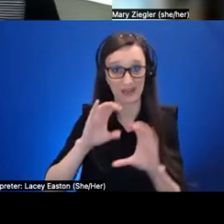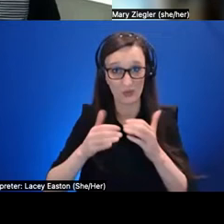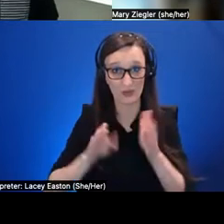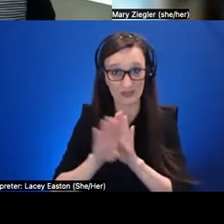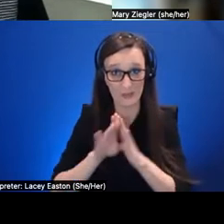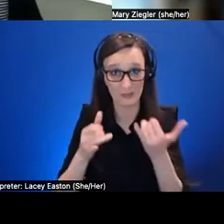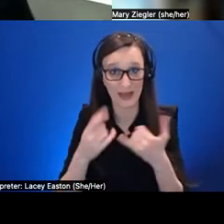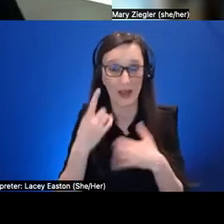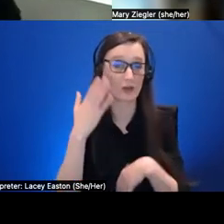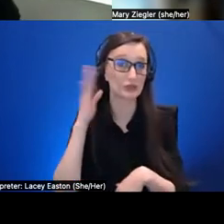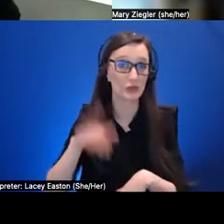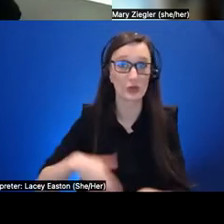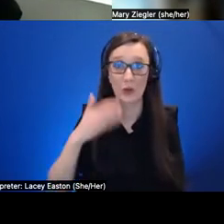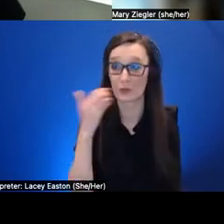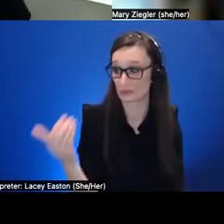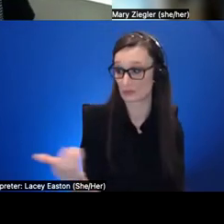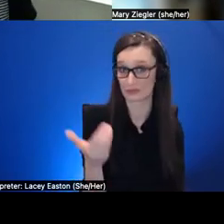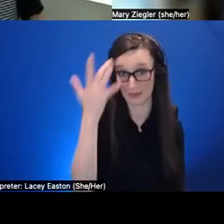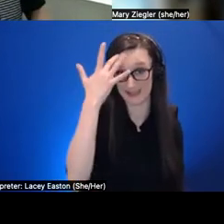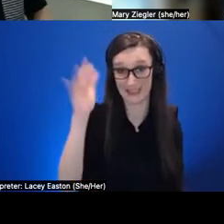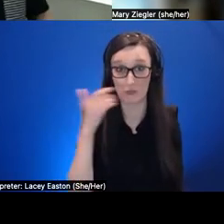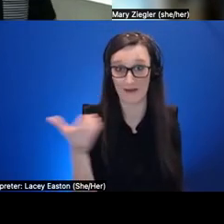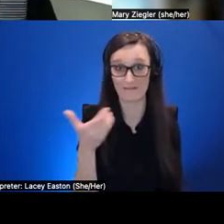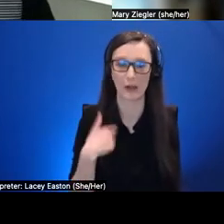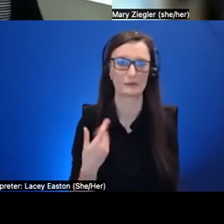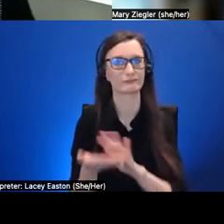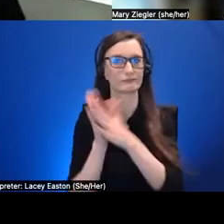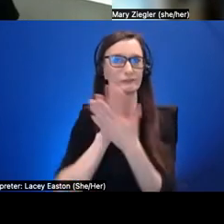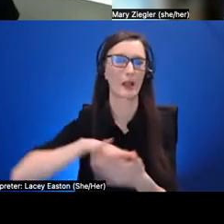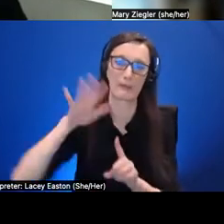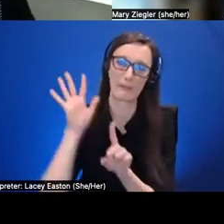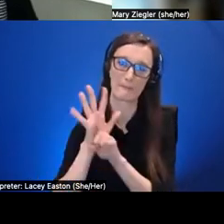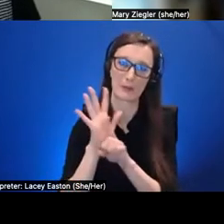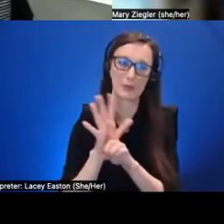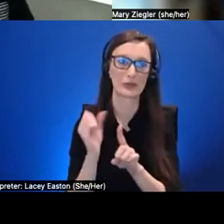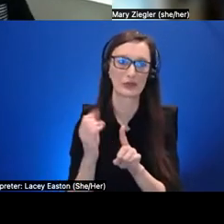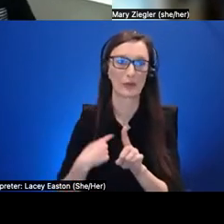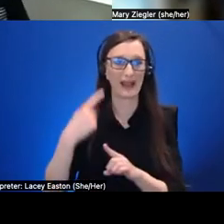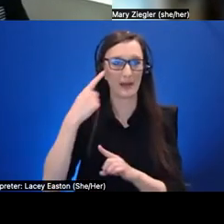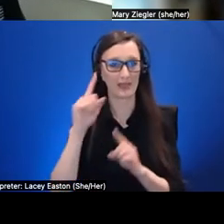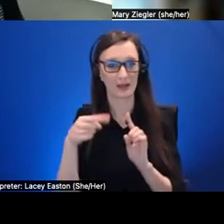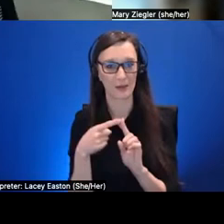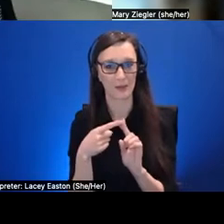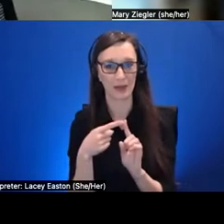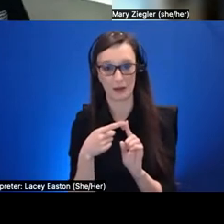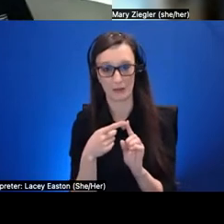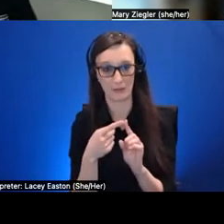have gotten really popular and so i've been thinking about you know is it possible to use like